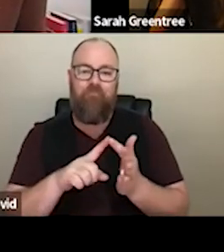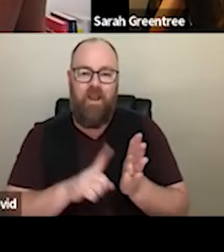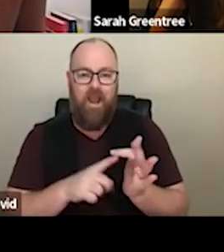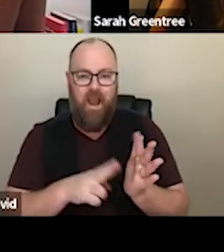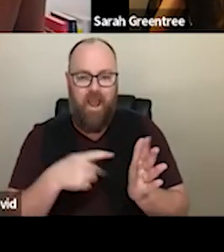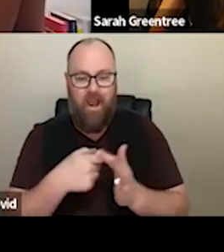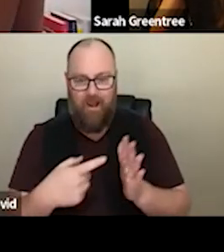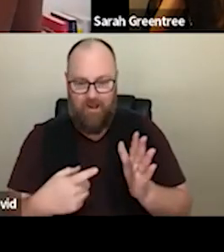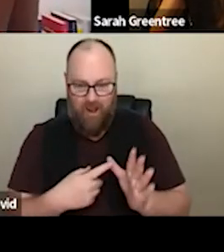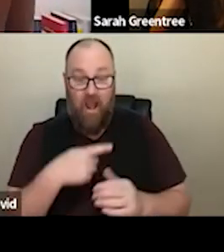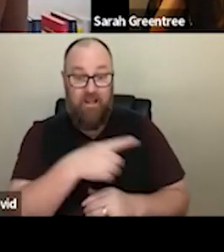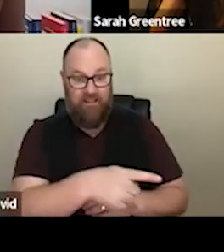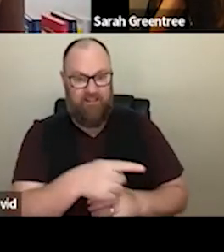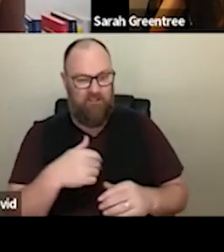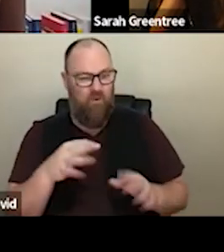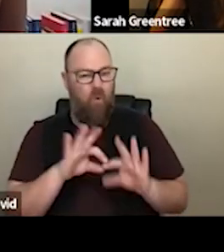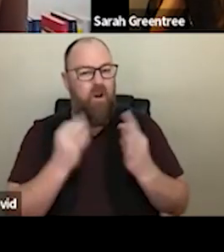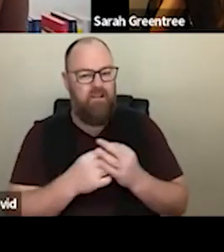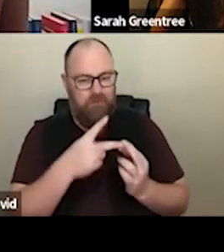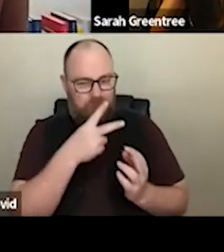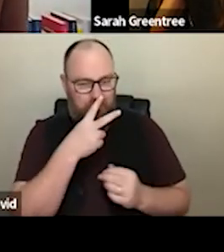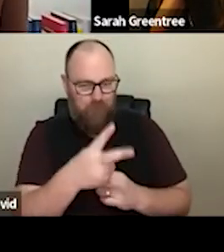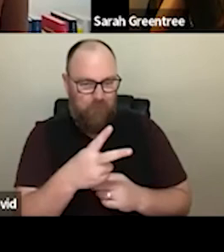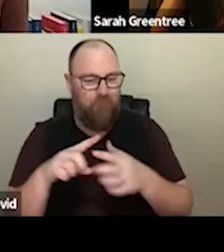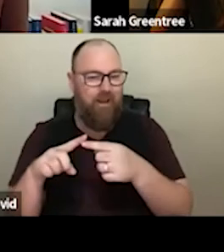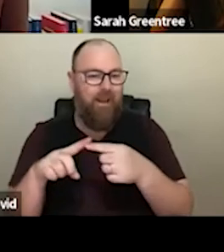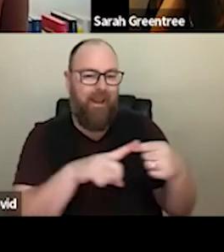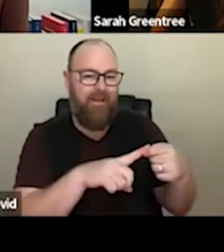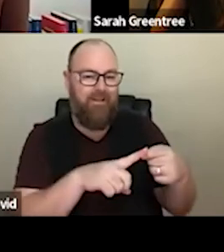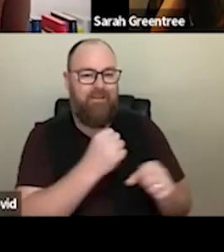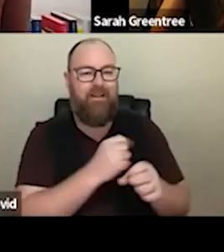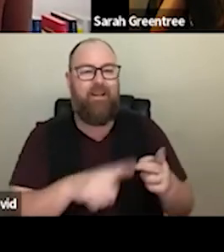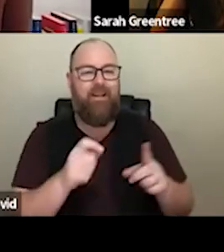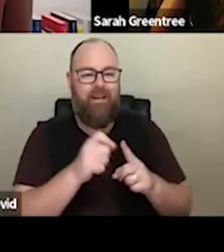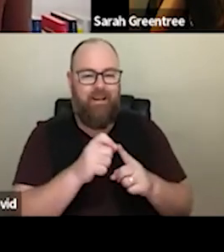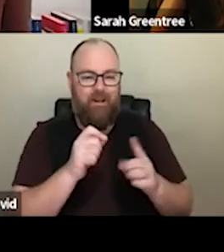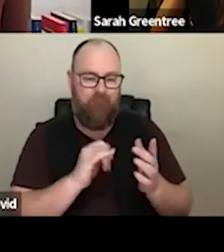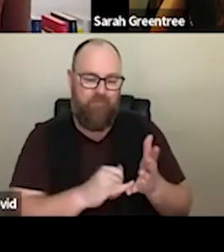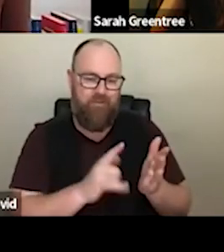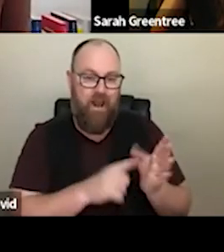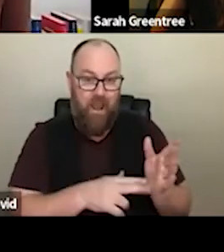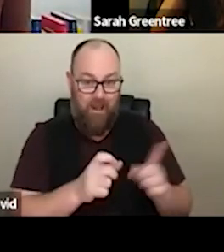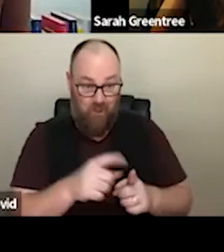is a new two-year organisation based in E skips land, is this going to be Is this going to be difficult in terms of proving our worth in history? difficult in terms of proving a working